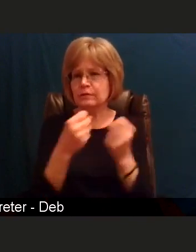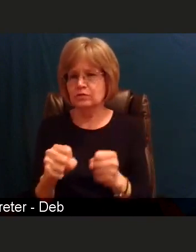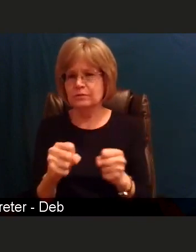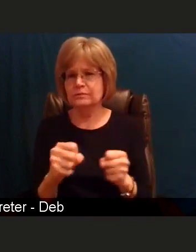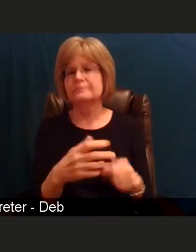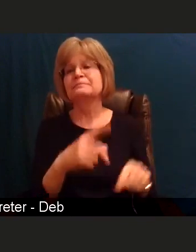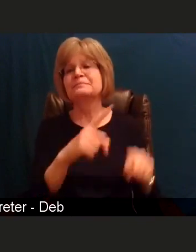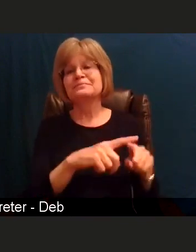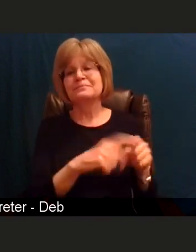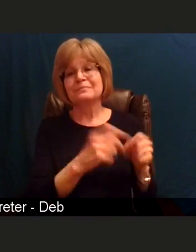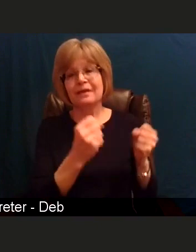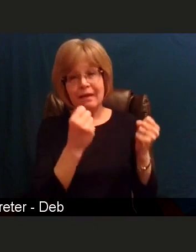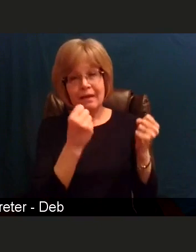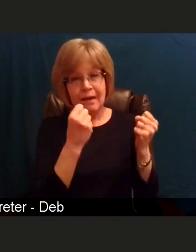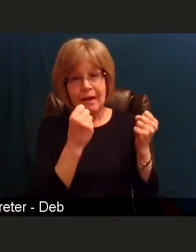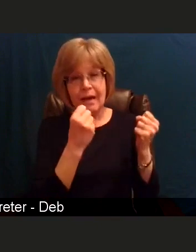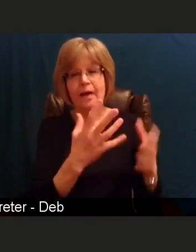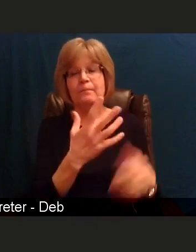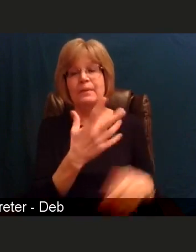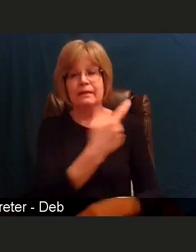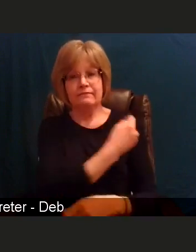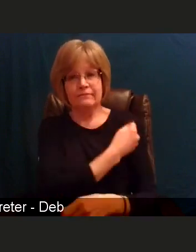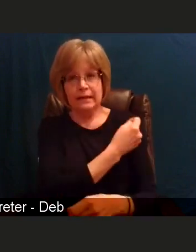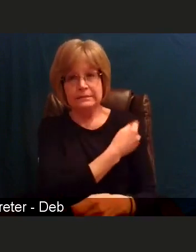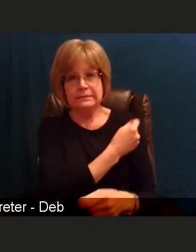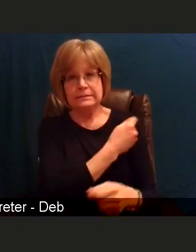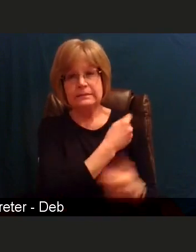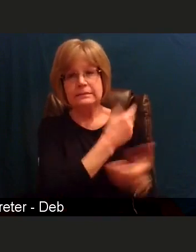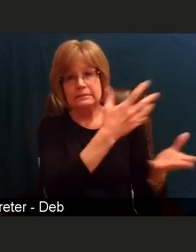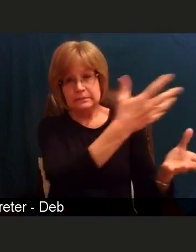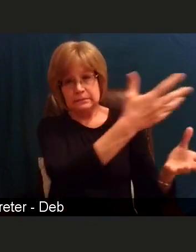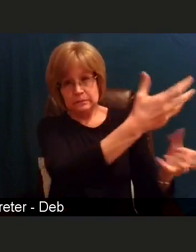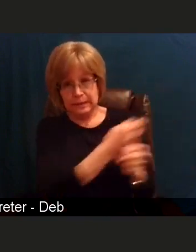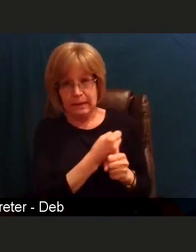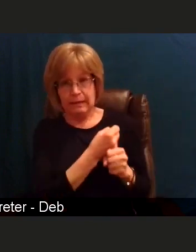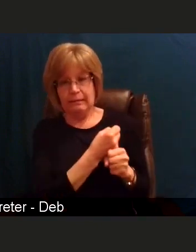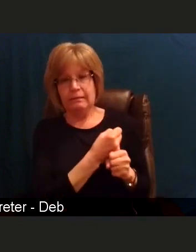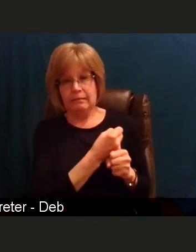is going to be allocated to Beebe for administration.